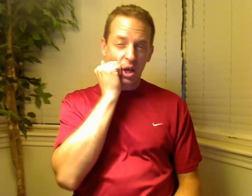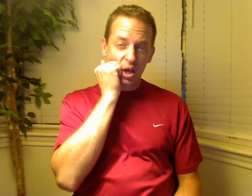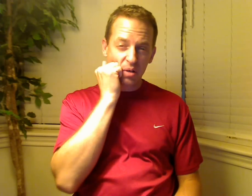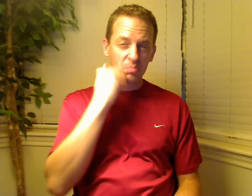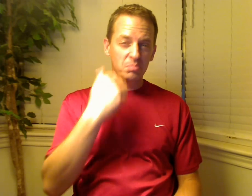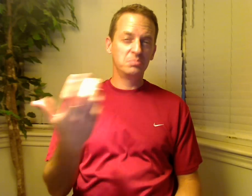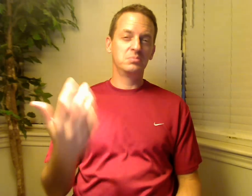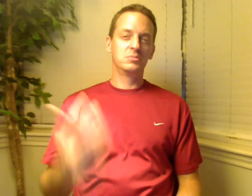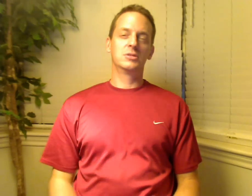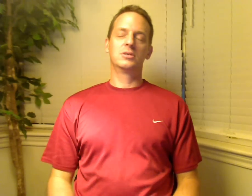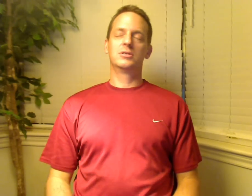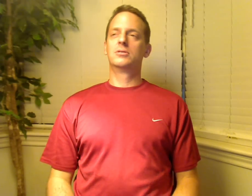and bums.